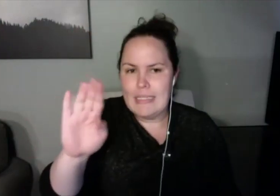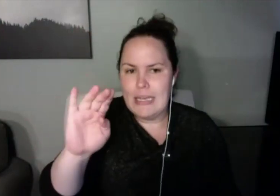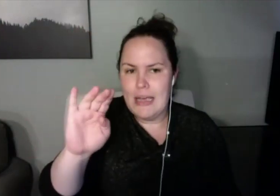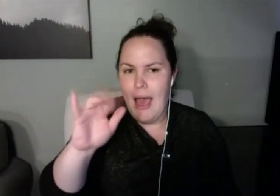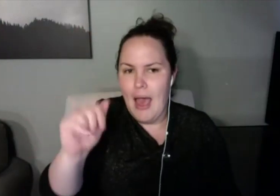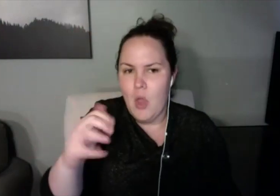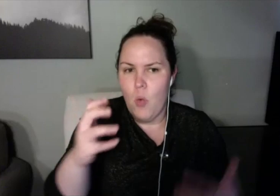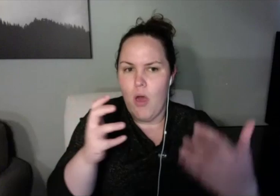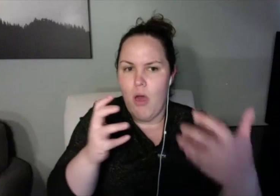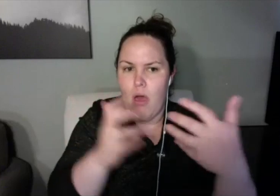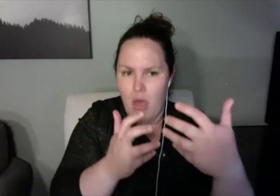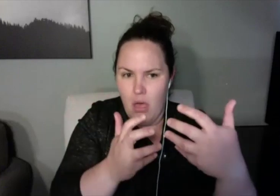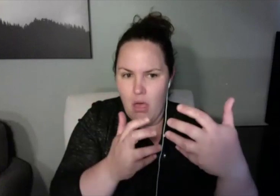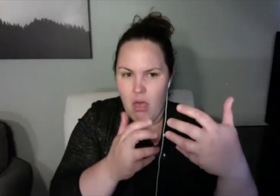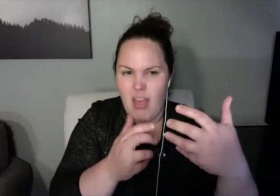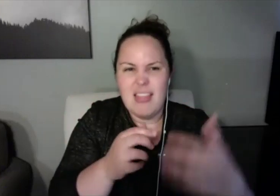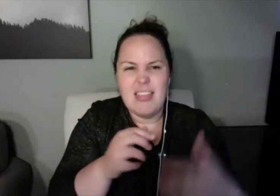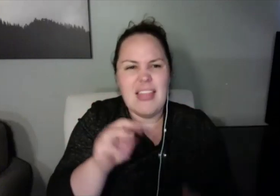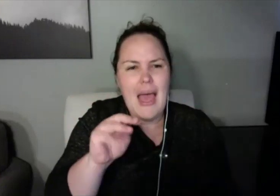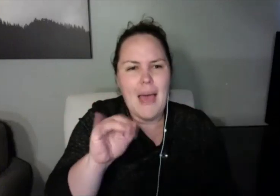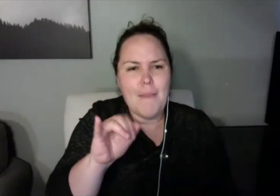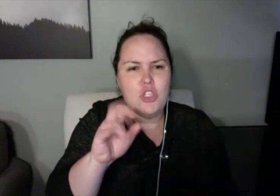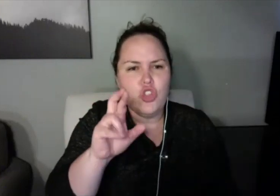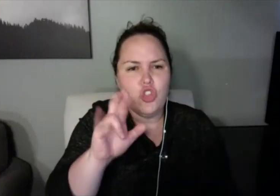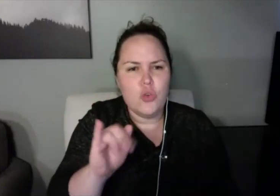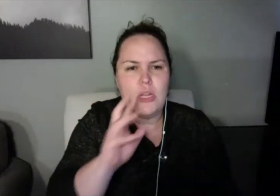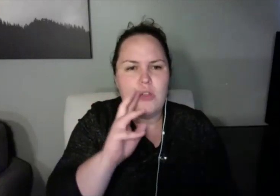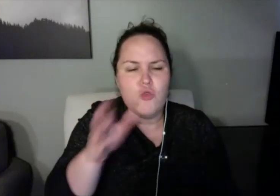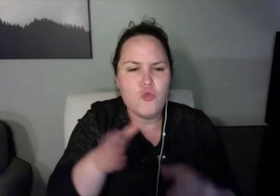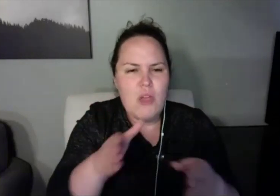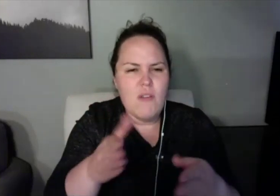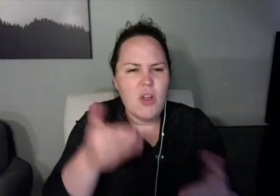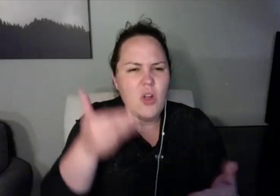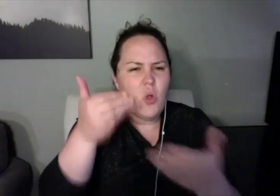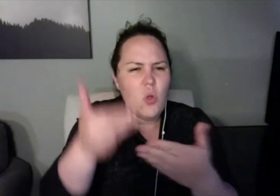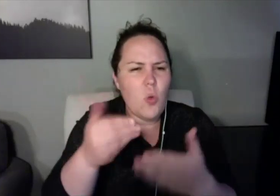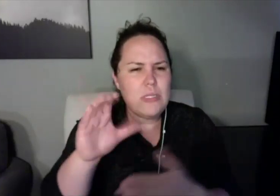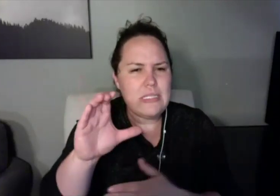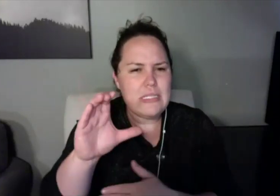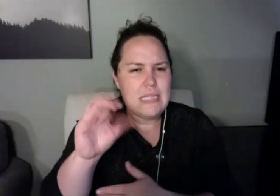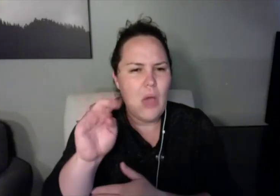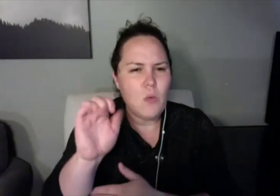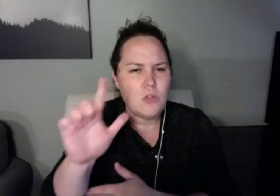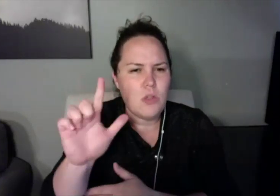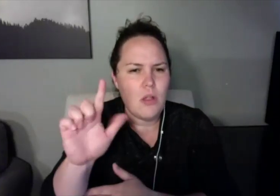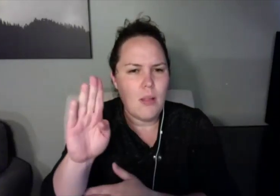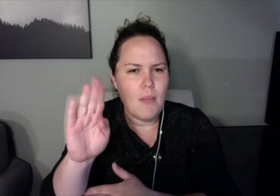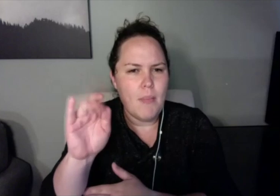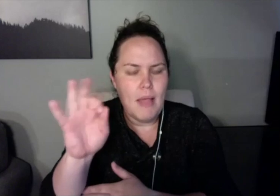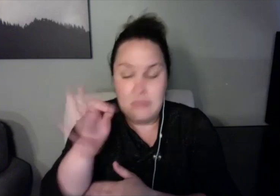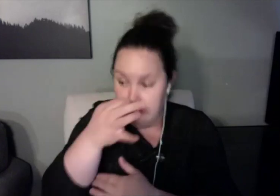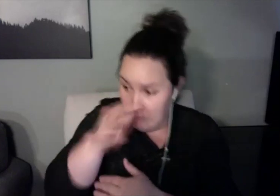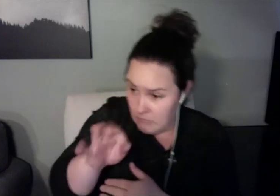I hate them. I just use mechanical. I just make my mom buy them. Speaking of >> Jen: That's a good tip.